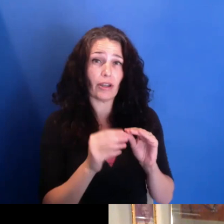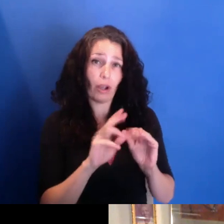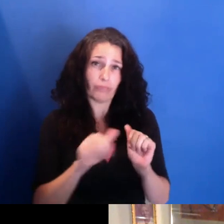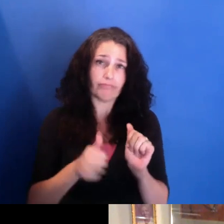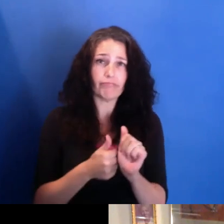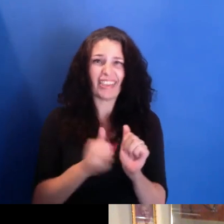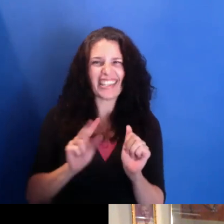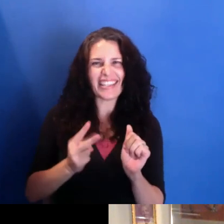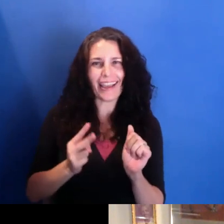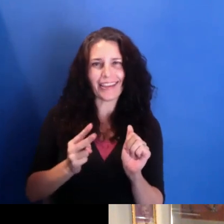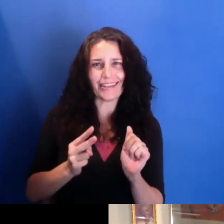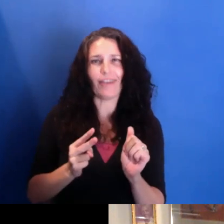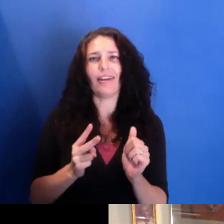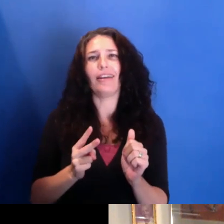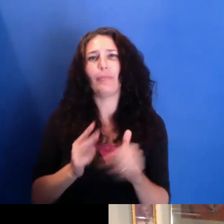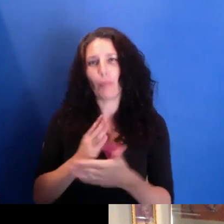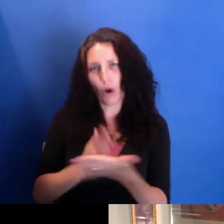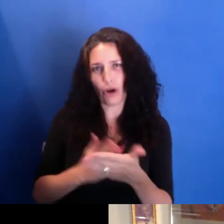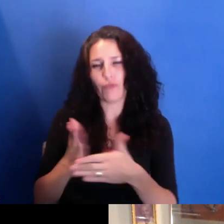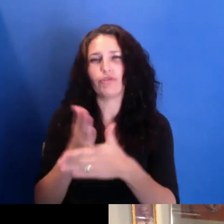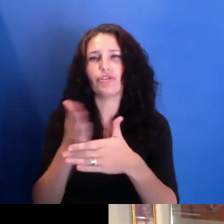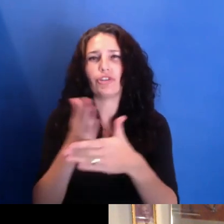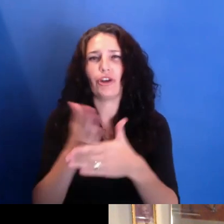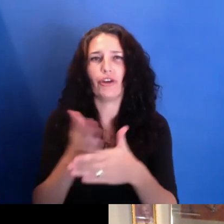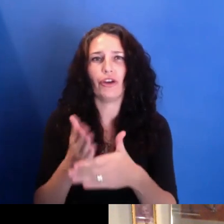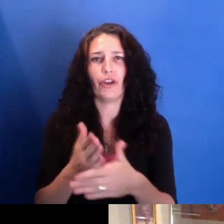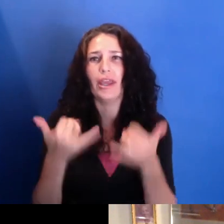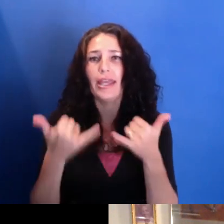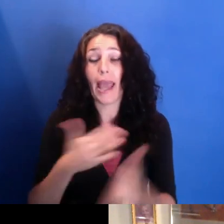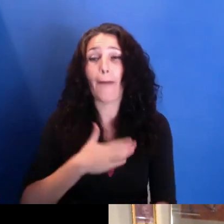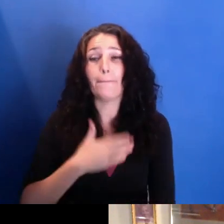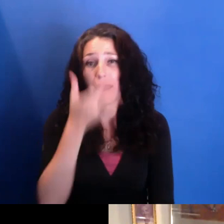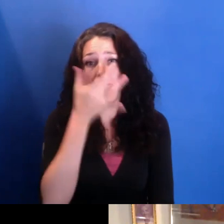I think now, my interest in--